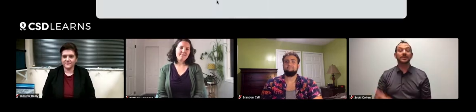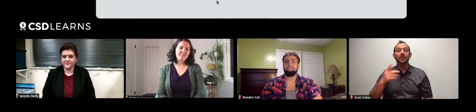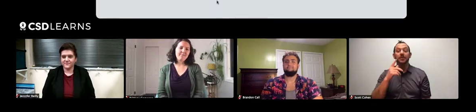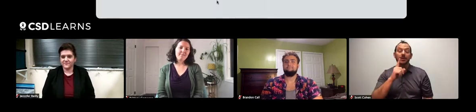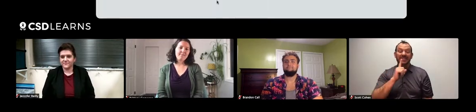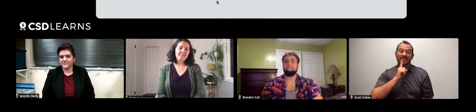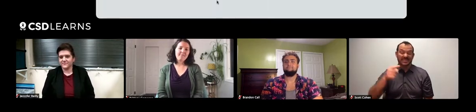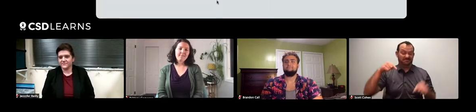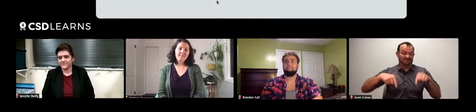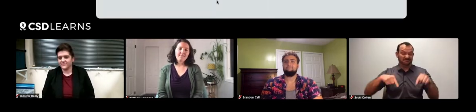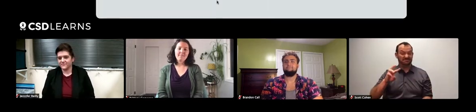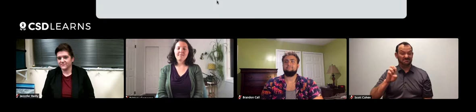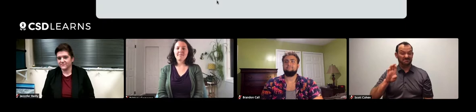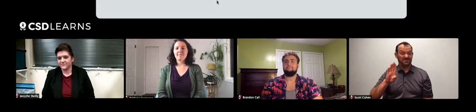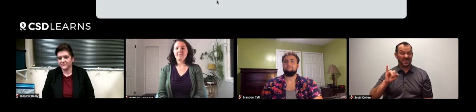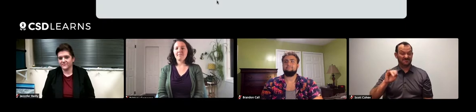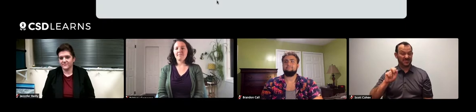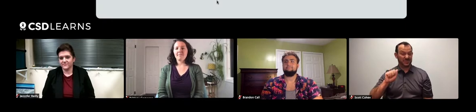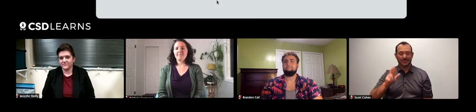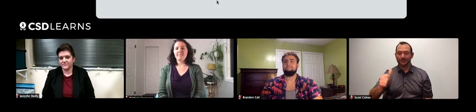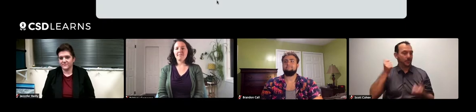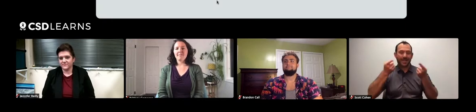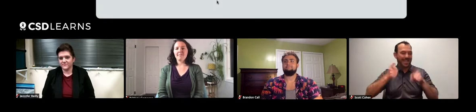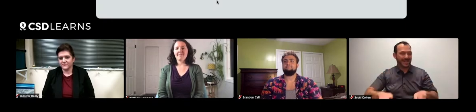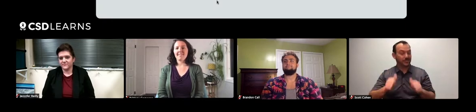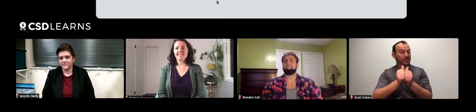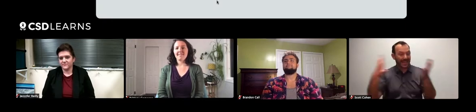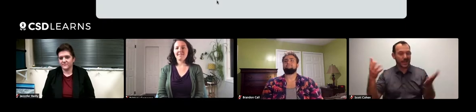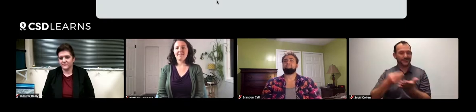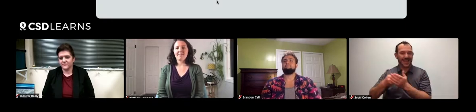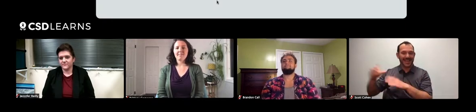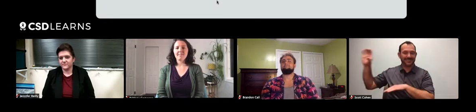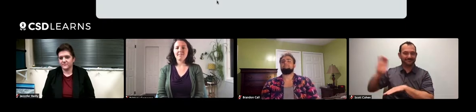This webinar would not have happened without financial support